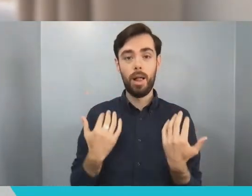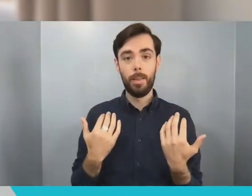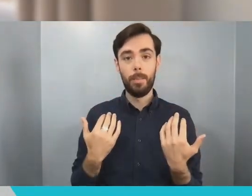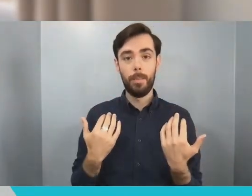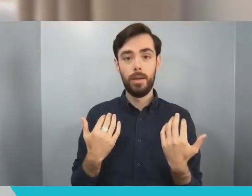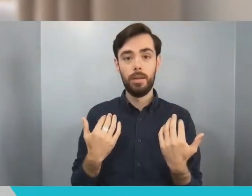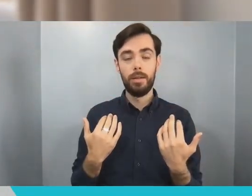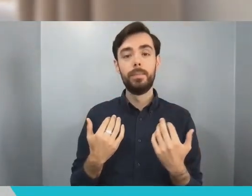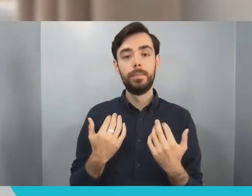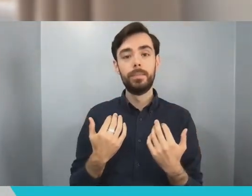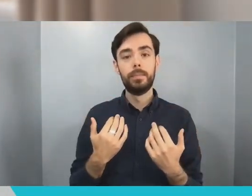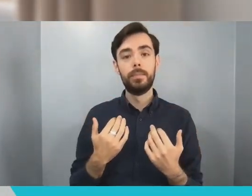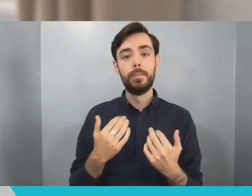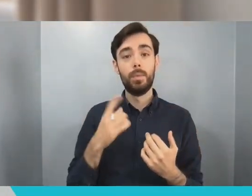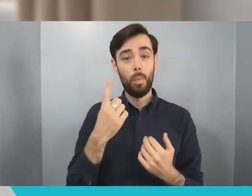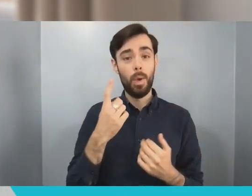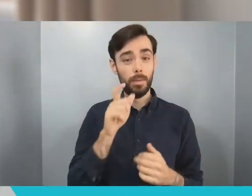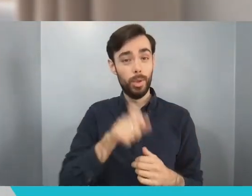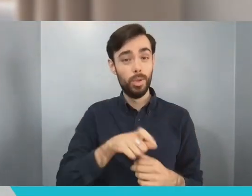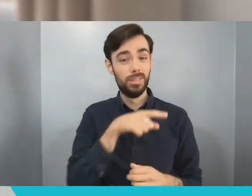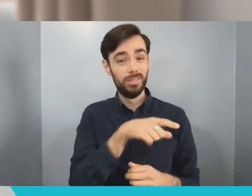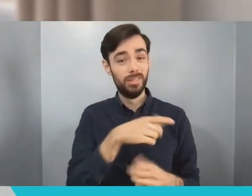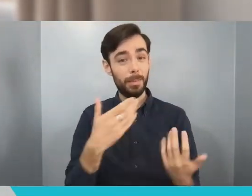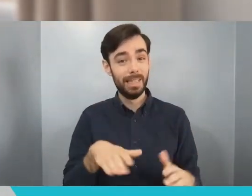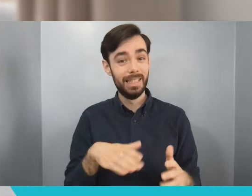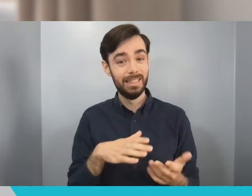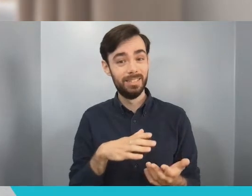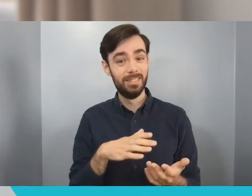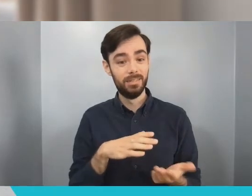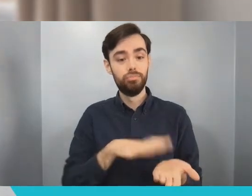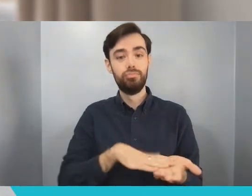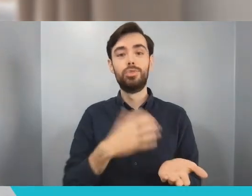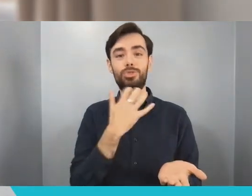ended up with way too much stuff on their plate, good cuts of meat go cold you don't